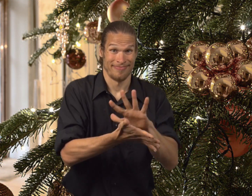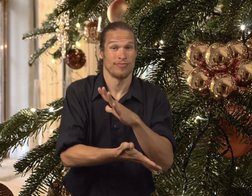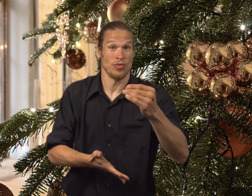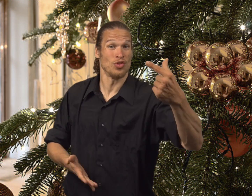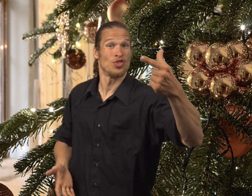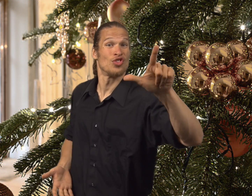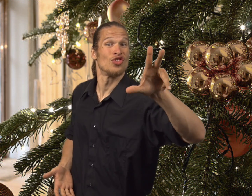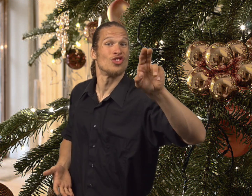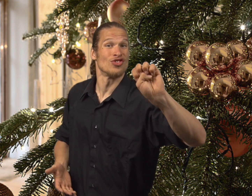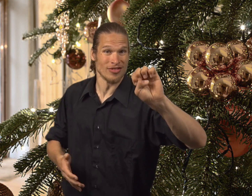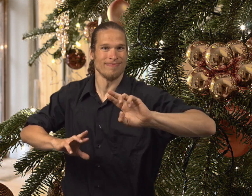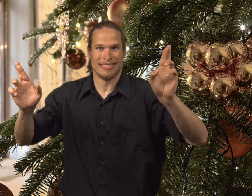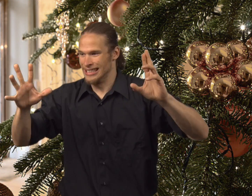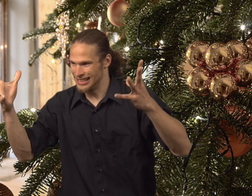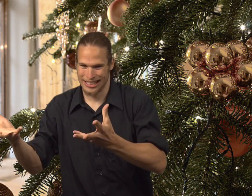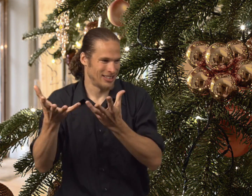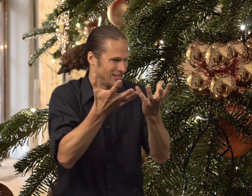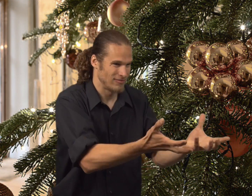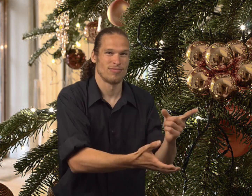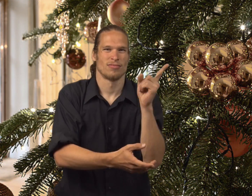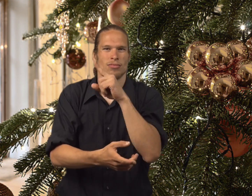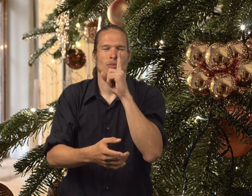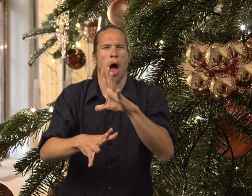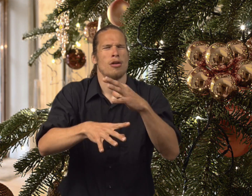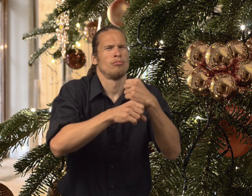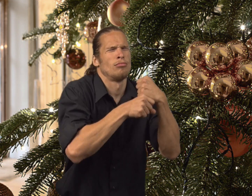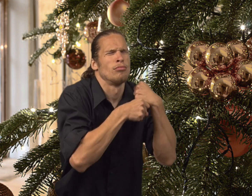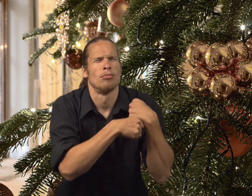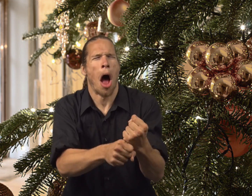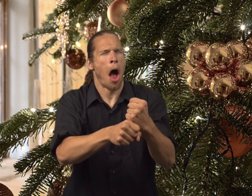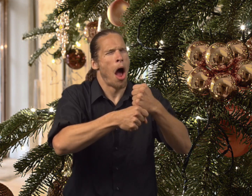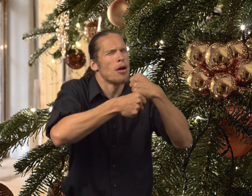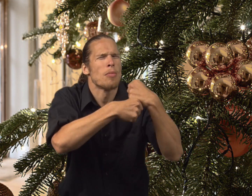And the boy ran to get paper and glue and he gives it to the mouse